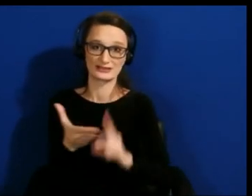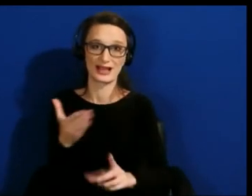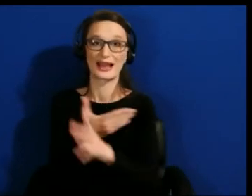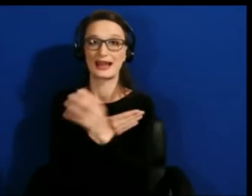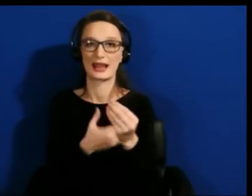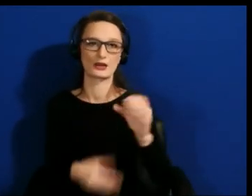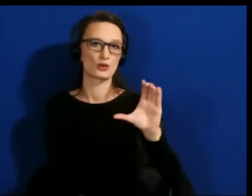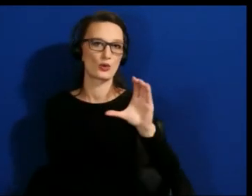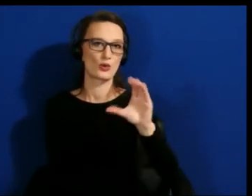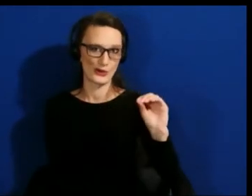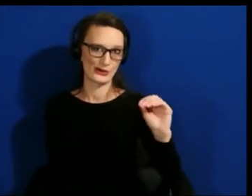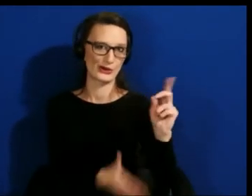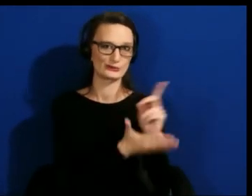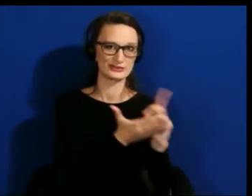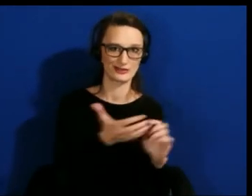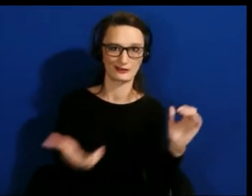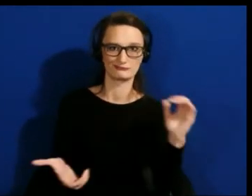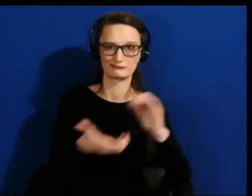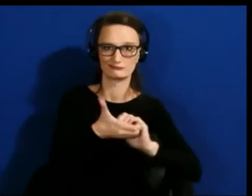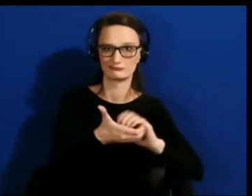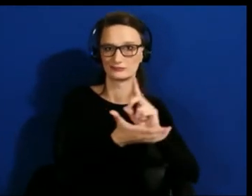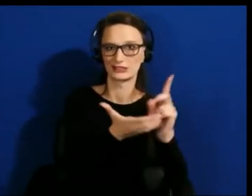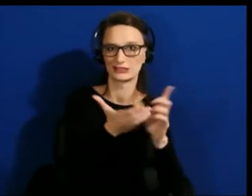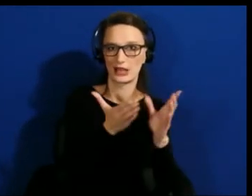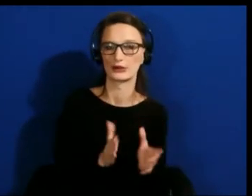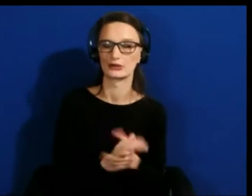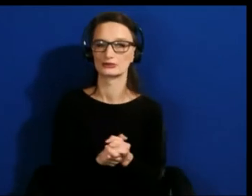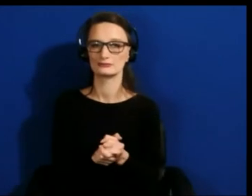just hiring? Right? Hiring more diverse groups, right?